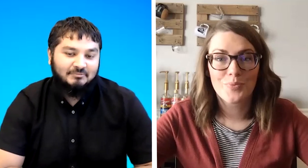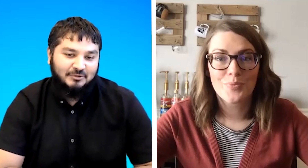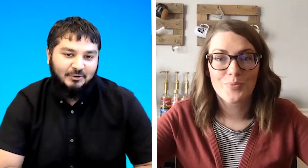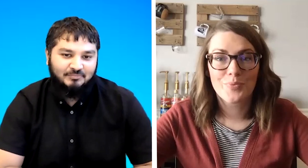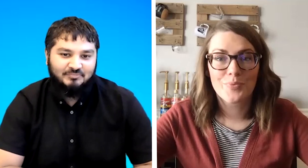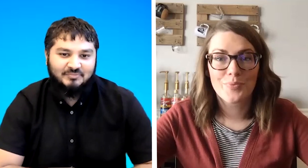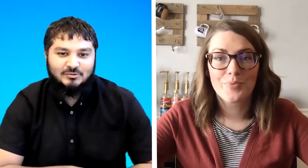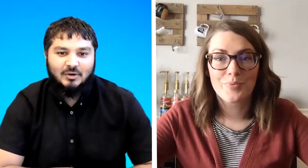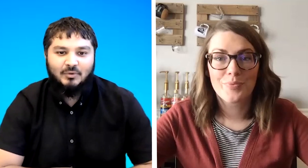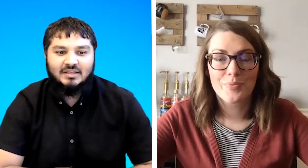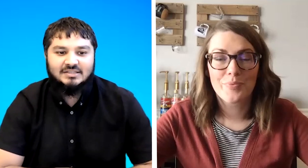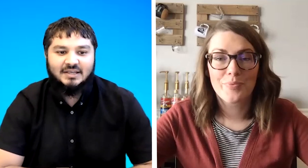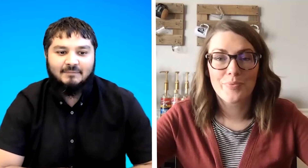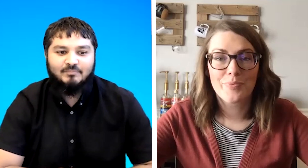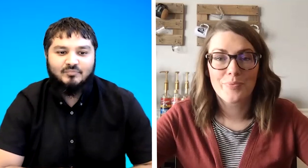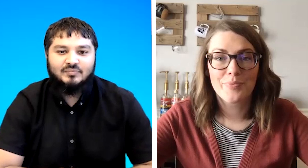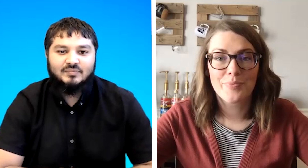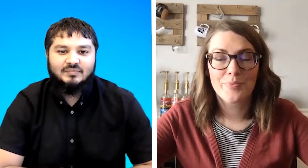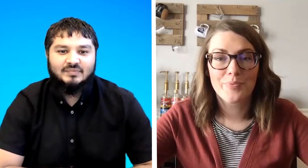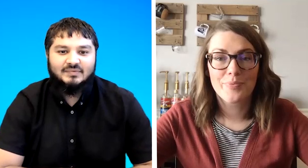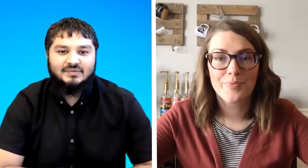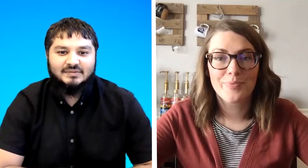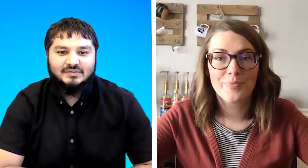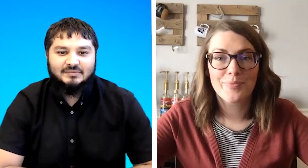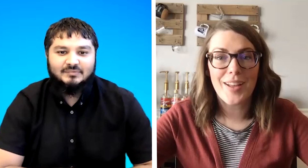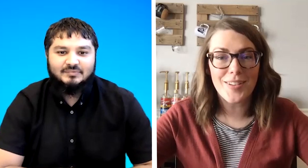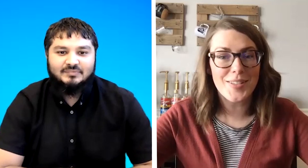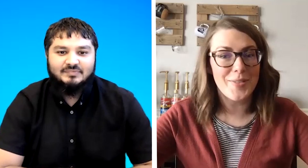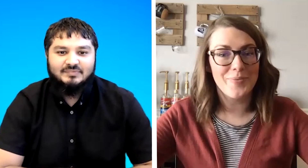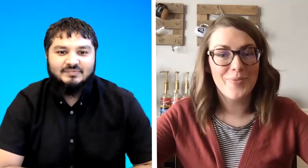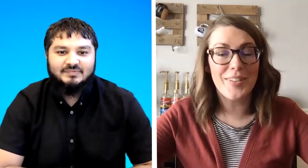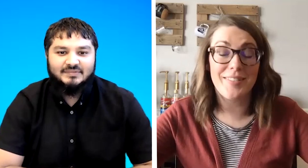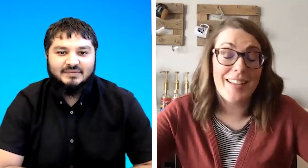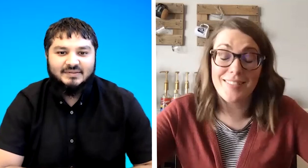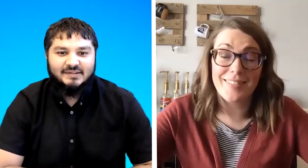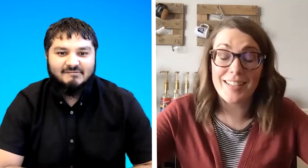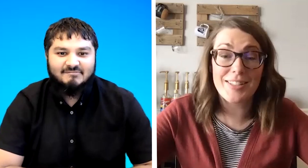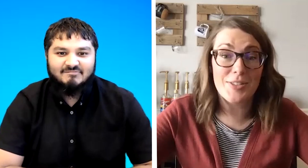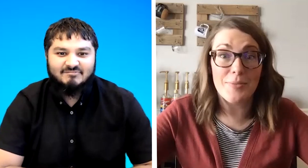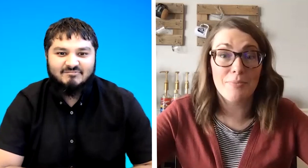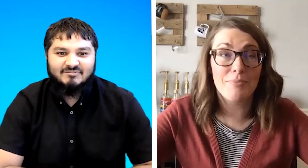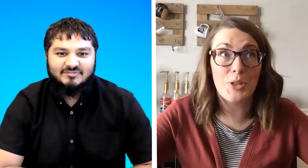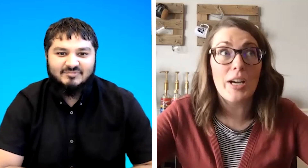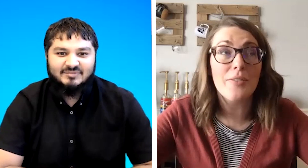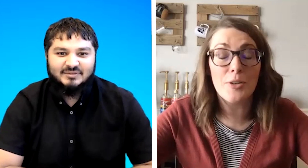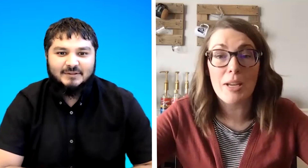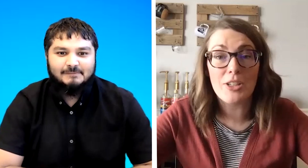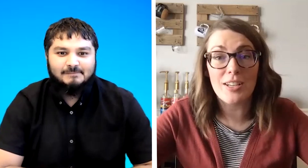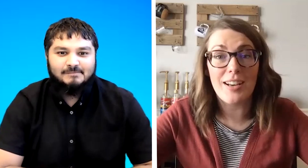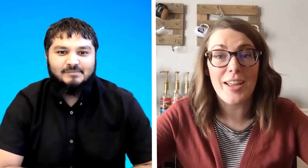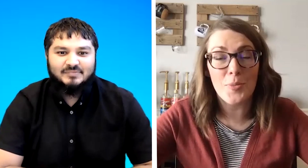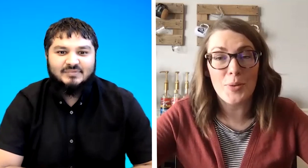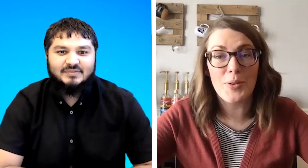so that's what we can say awesome well that is some great information and i hope you guys